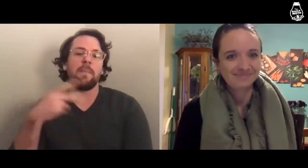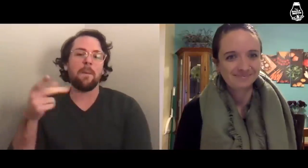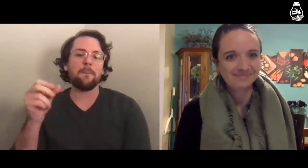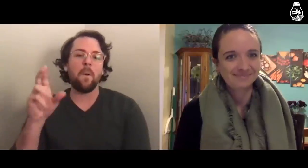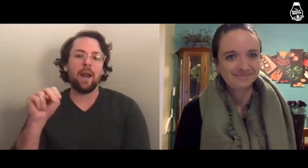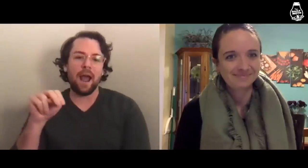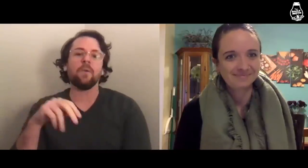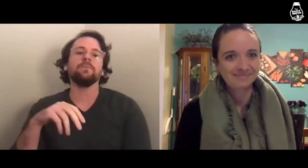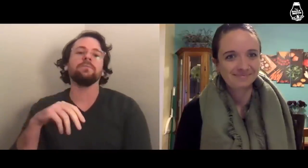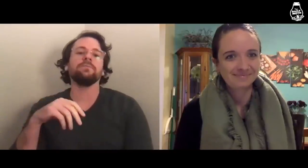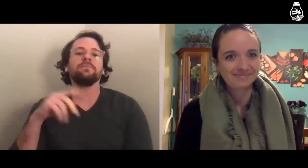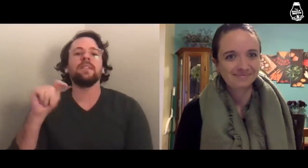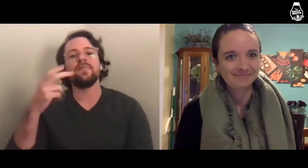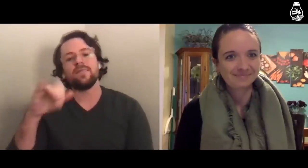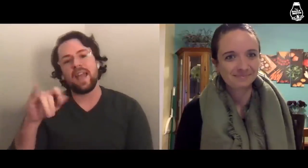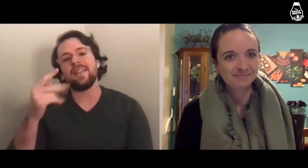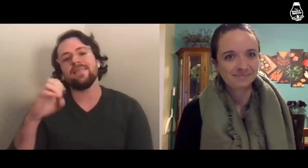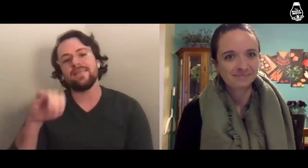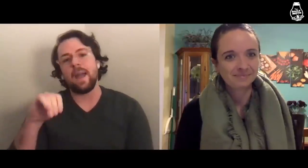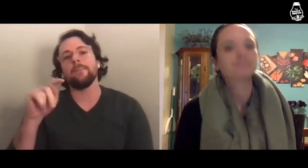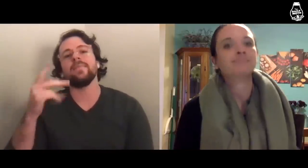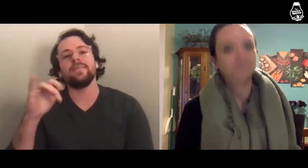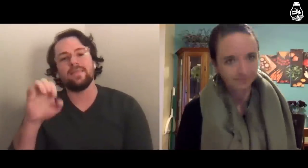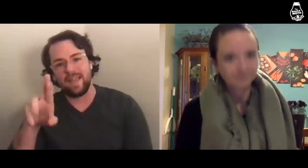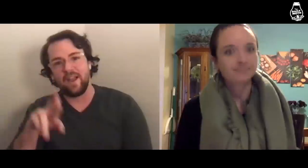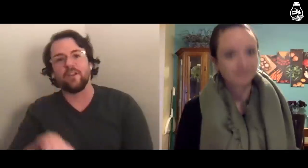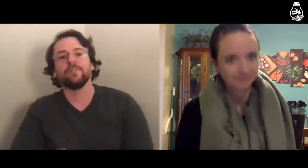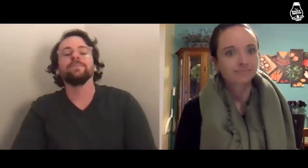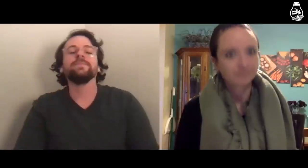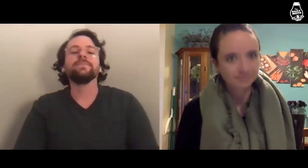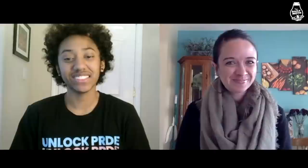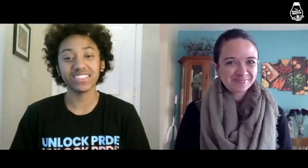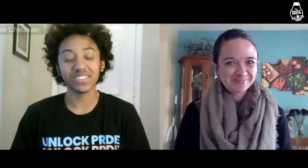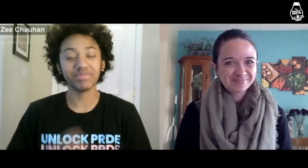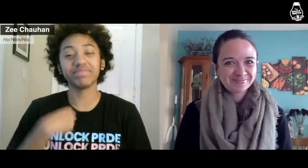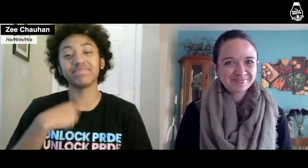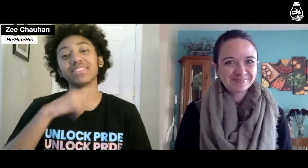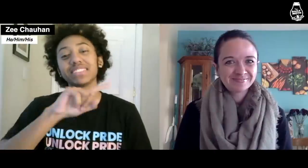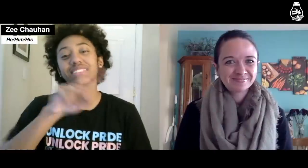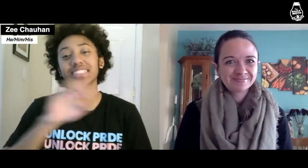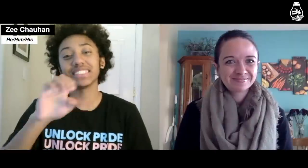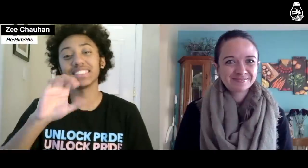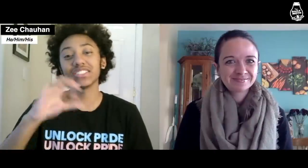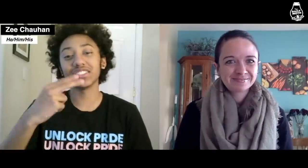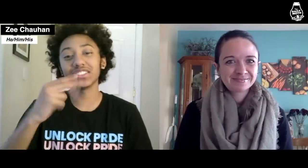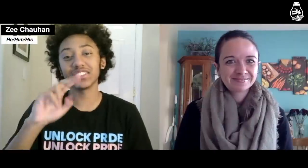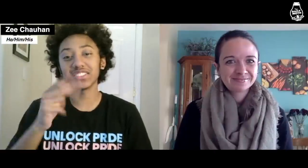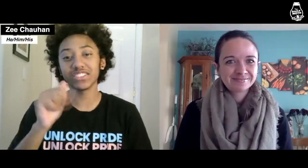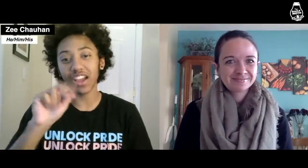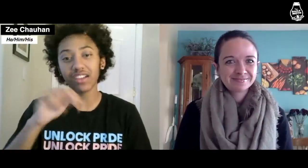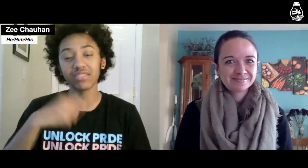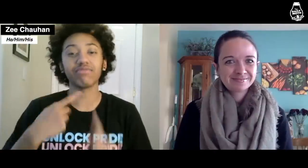My pronouns are they/them/their. I’m Zee Chauhan.